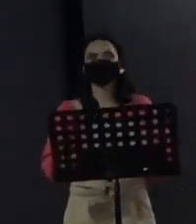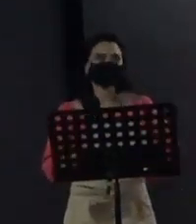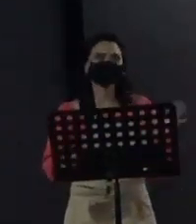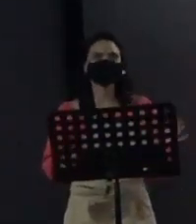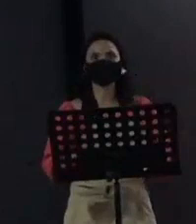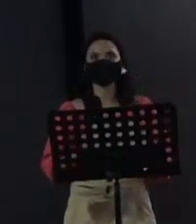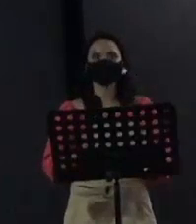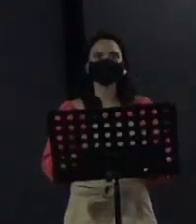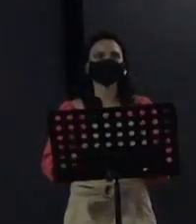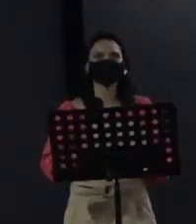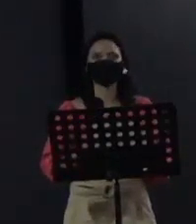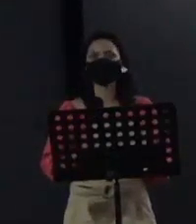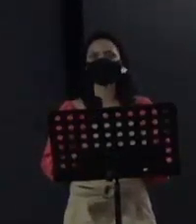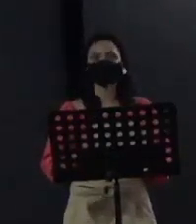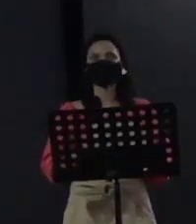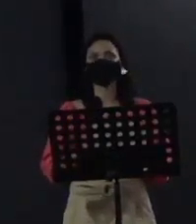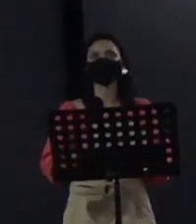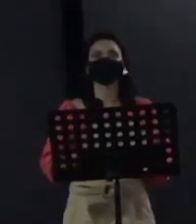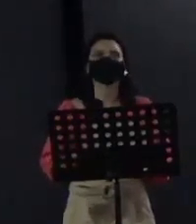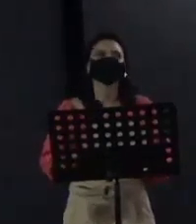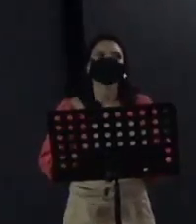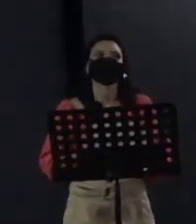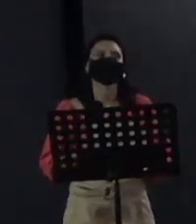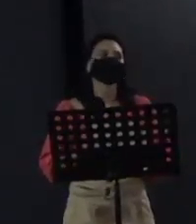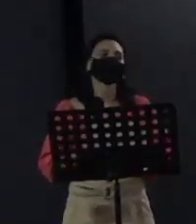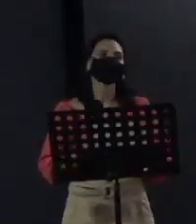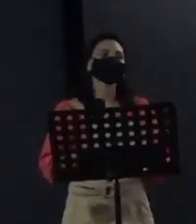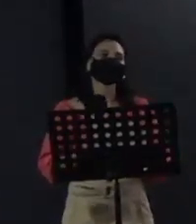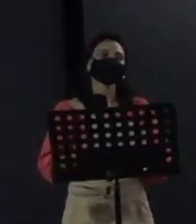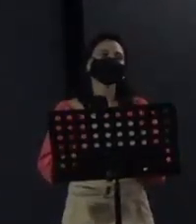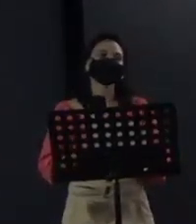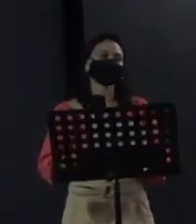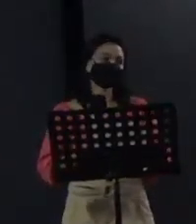fully available to talk to have more information on the